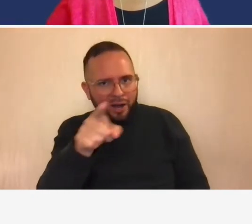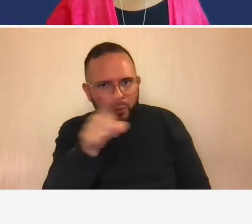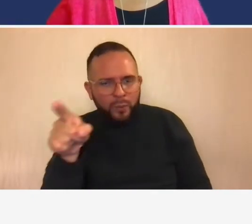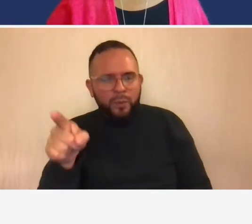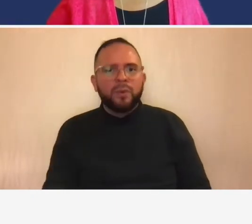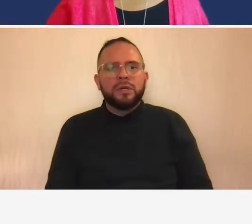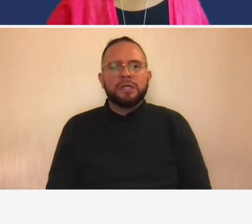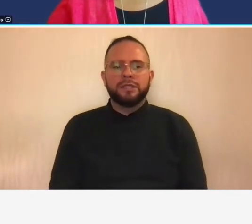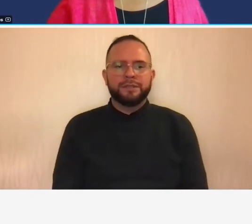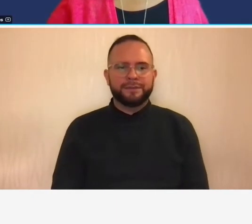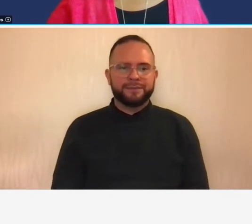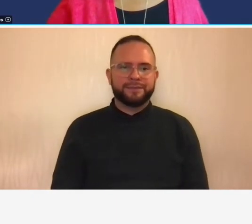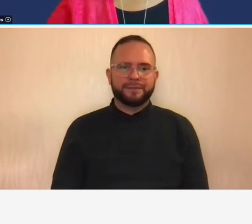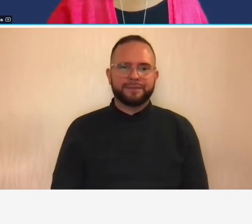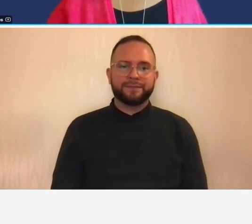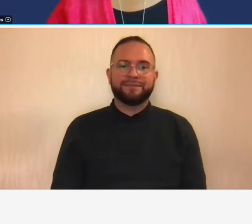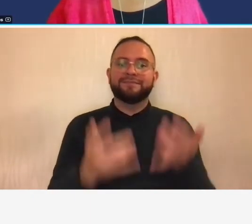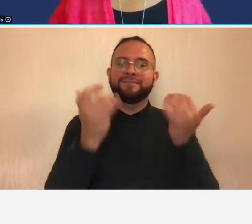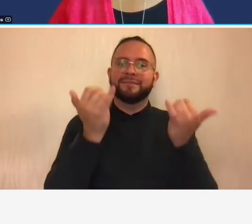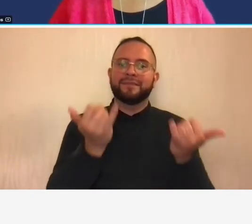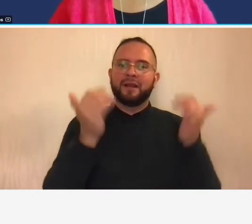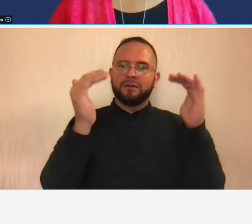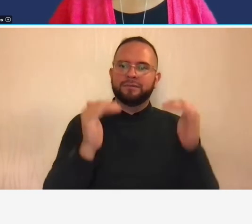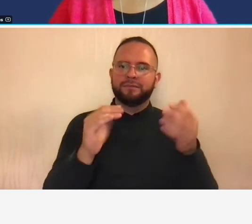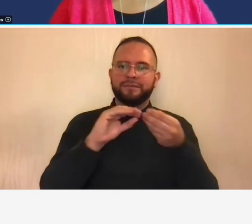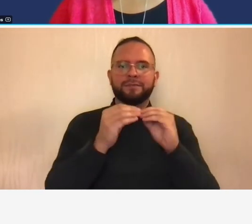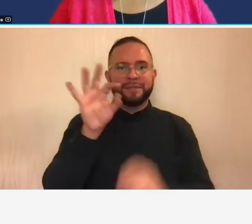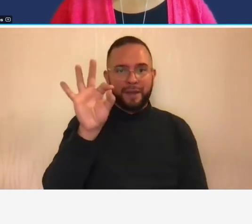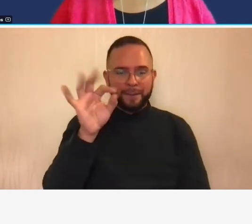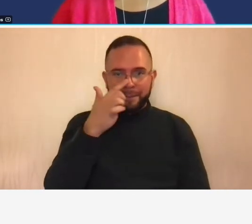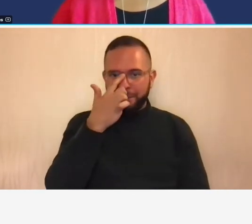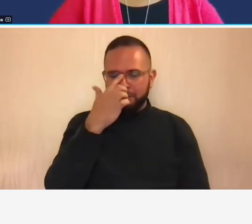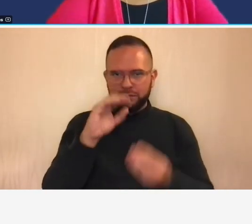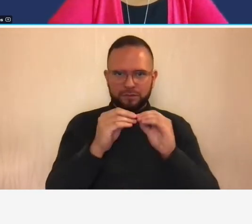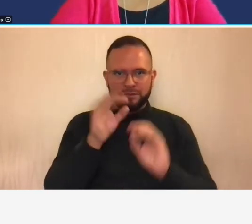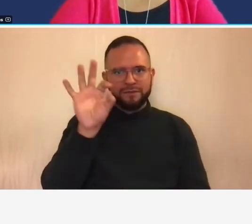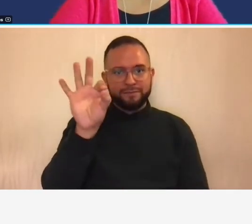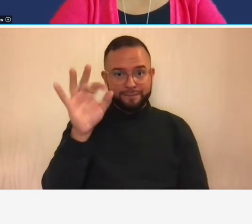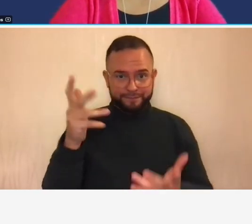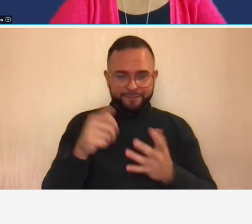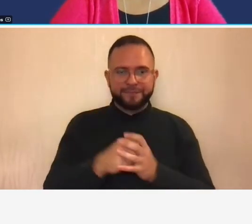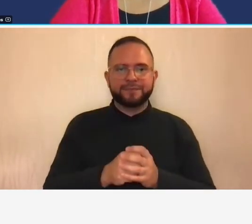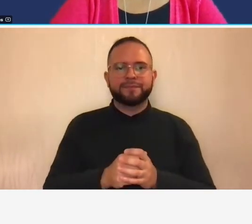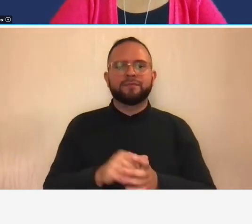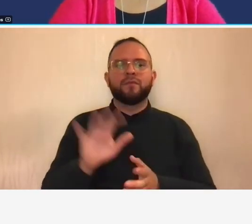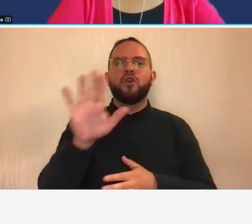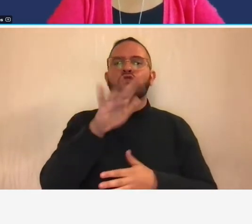so now we're at number nine so number nine is that your cost must be compliant with far31